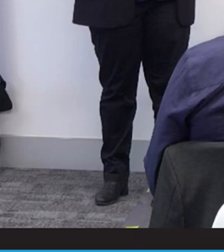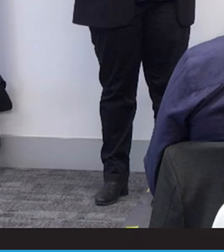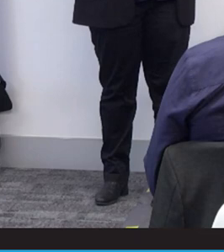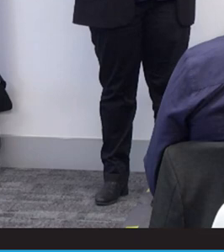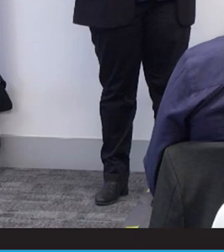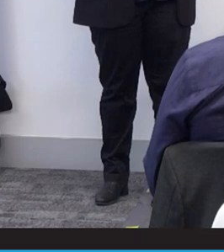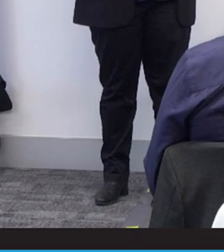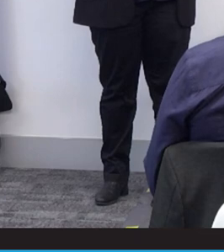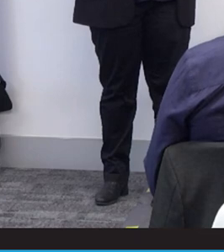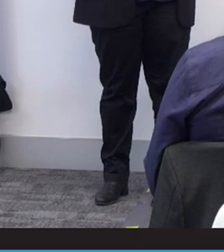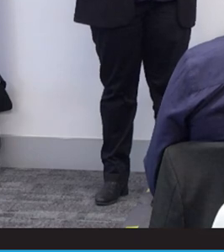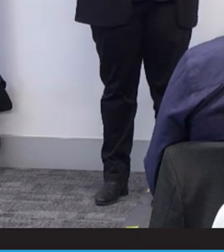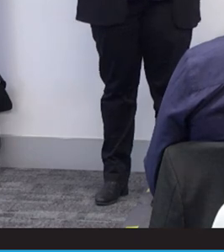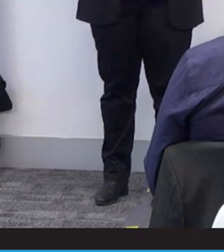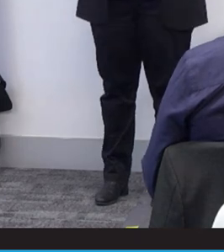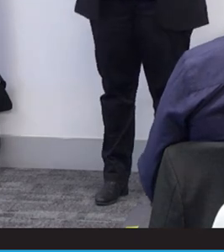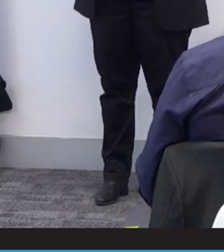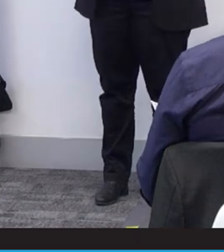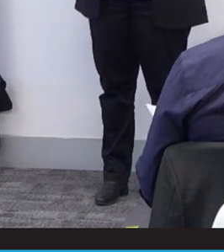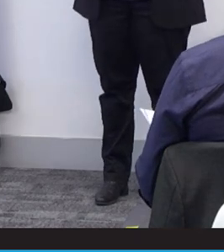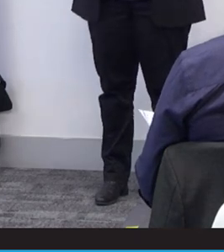Yeah. presented by Emma Lyneham.